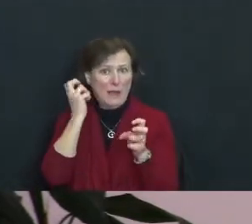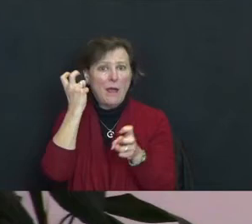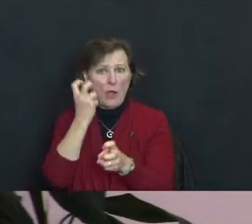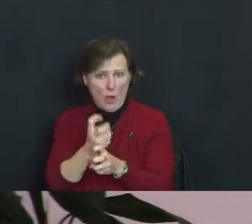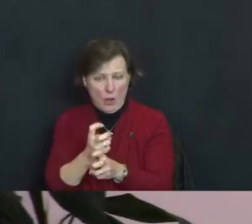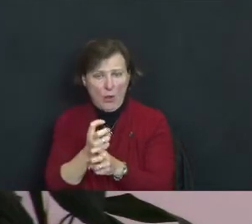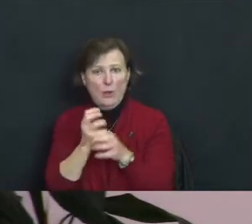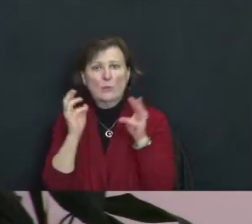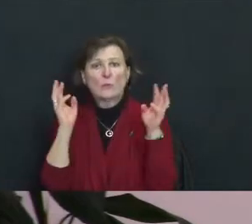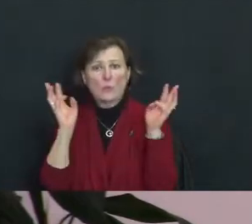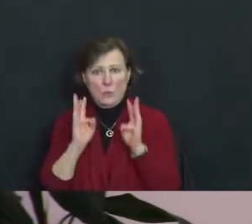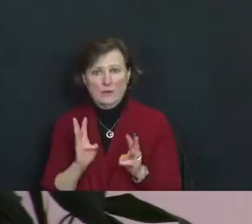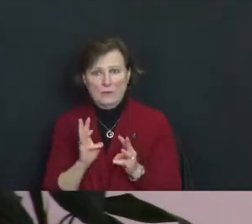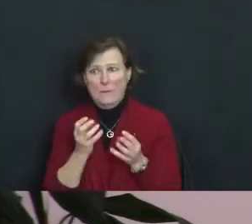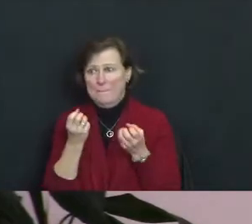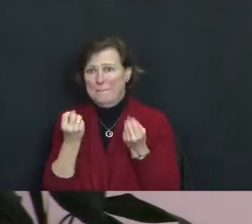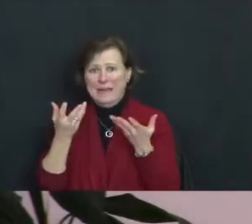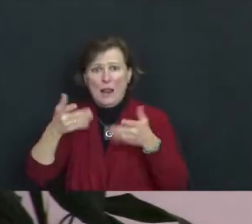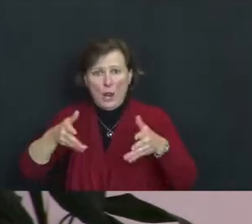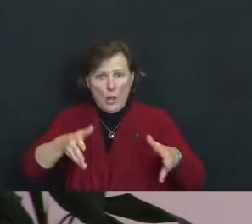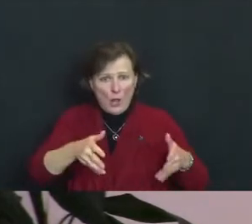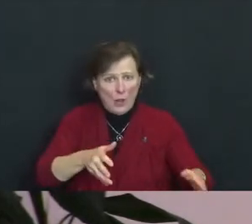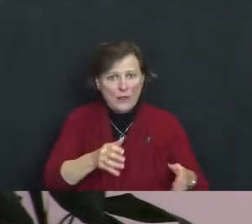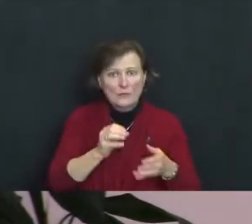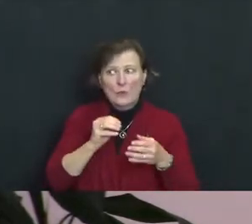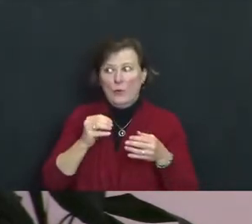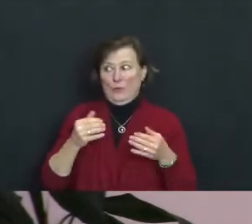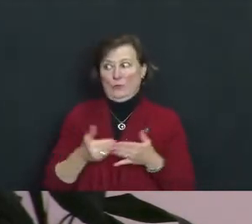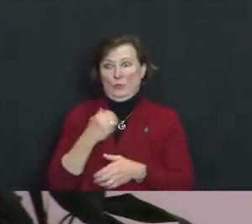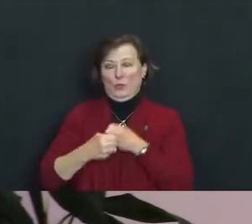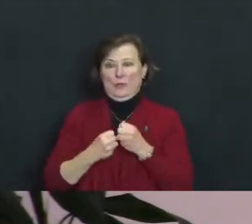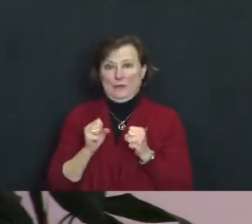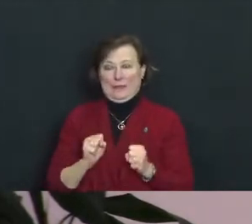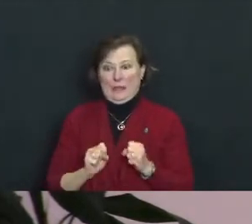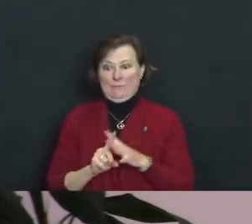So the thought of this can bring up feelings of fear. It's understandable.